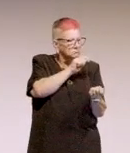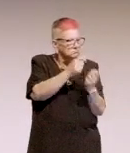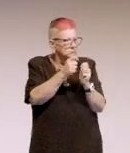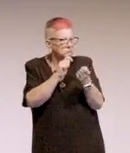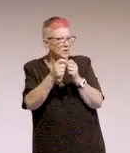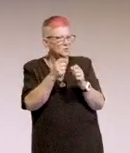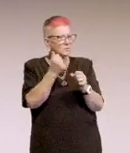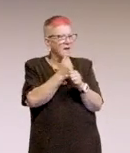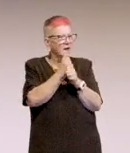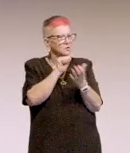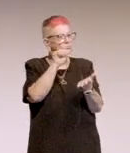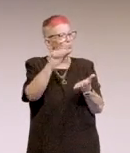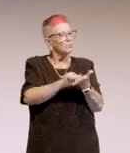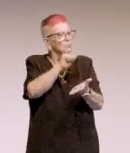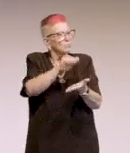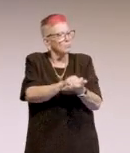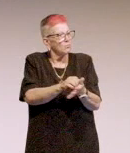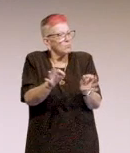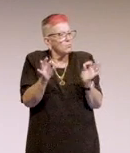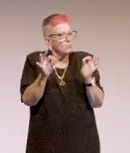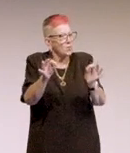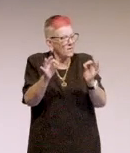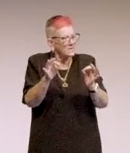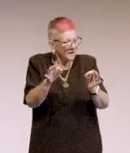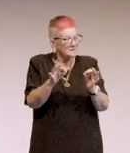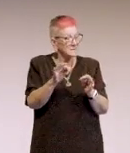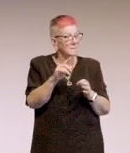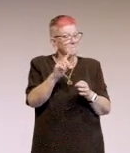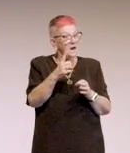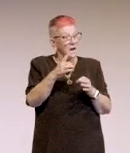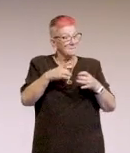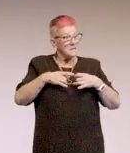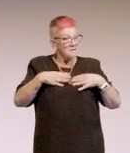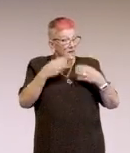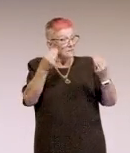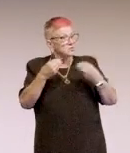But, even though I wasn't self-taught, I still had no idea